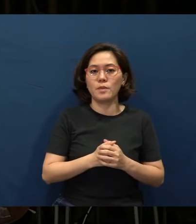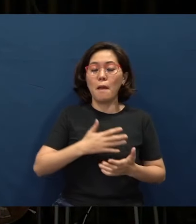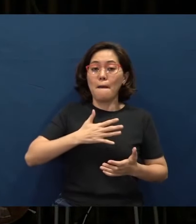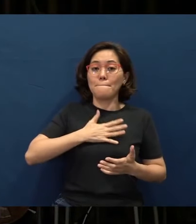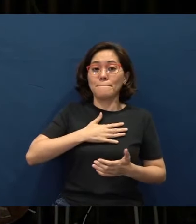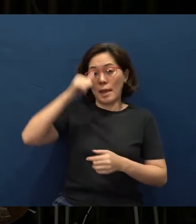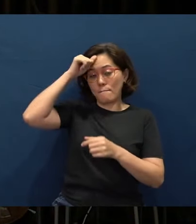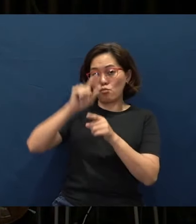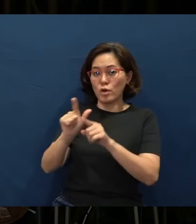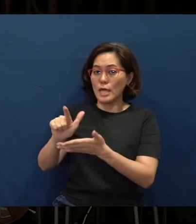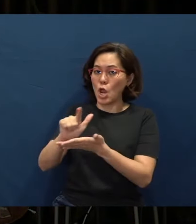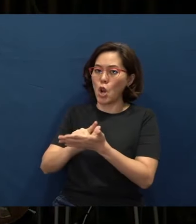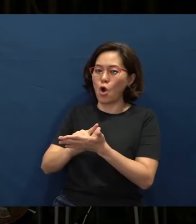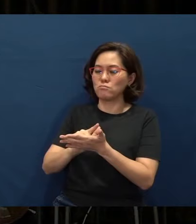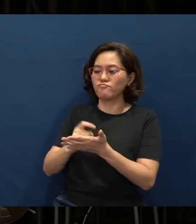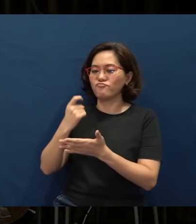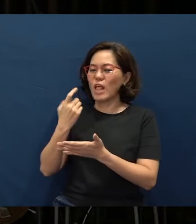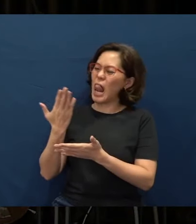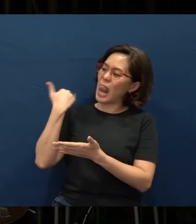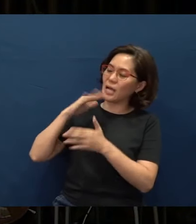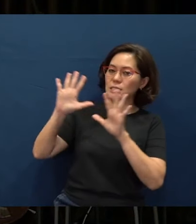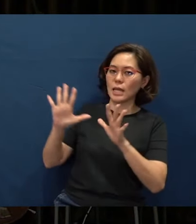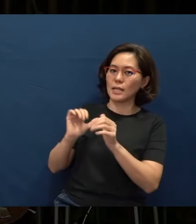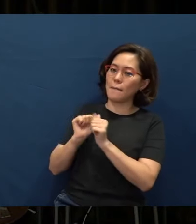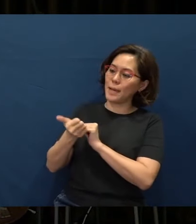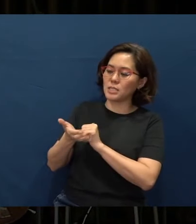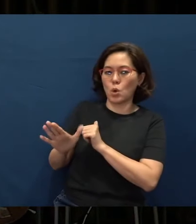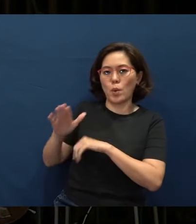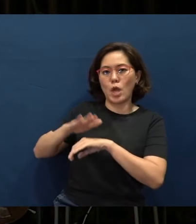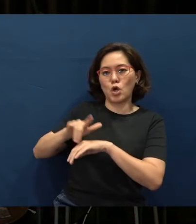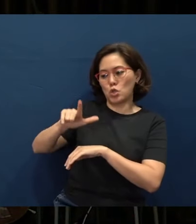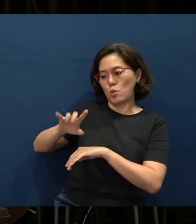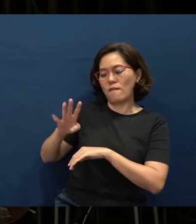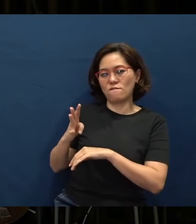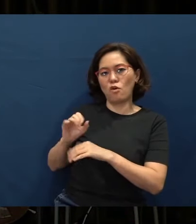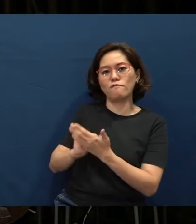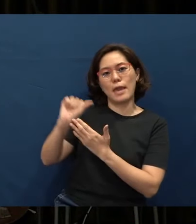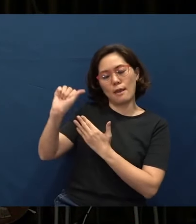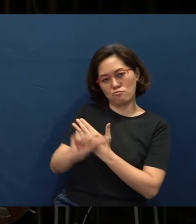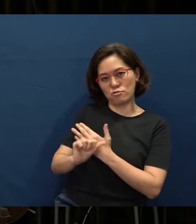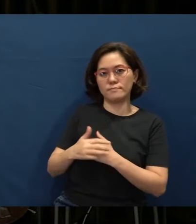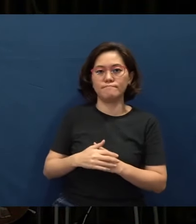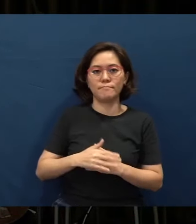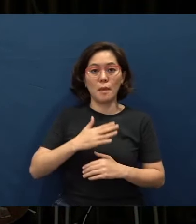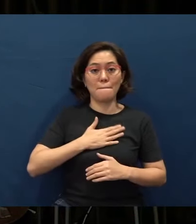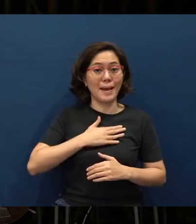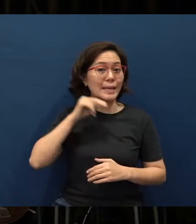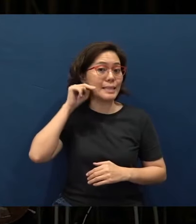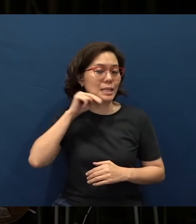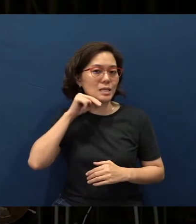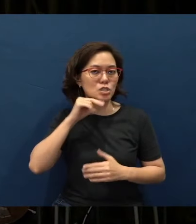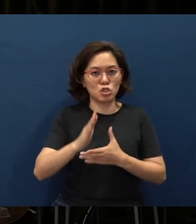My brother-in-law just passed away last Sunday, on the 24th of April, and my niece shared